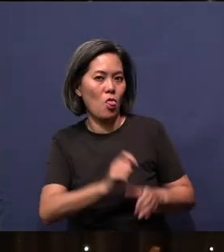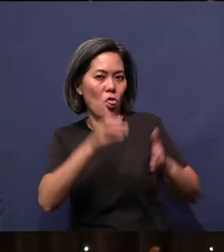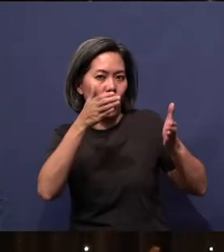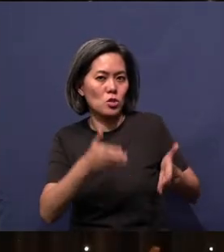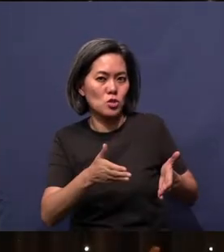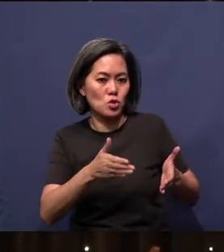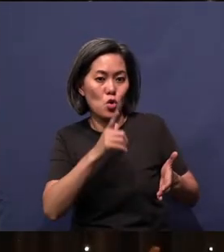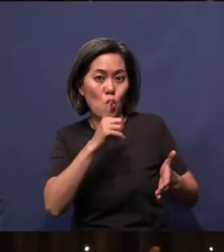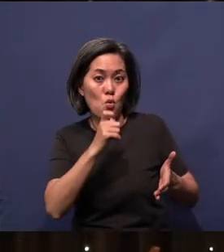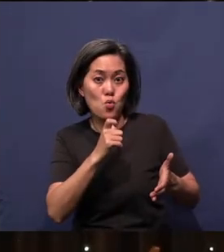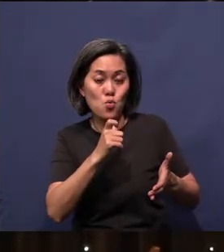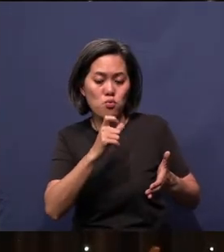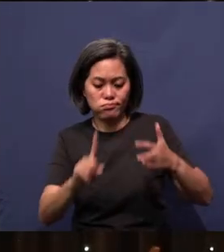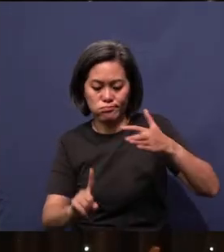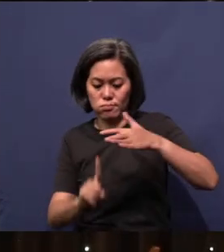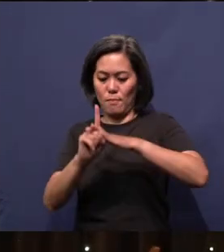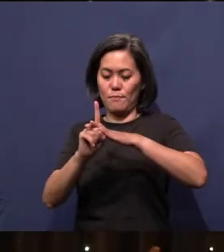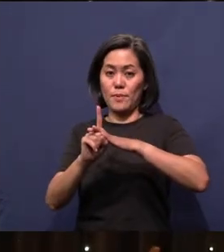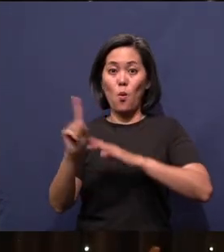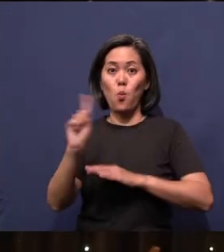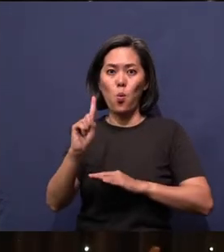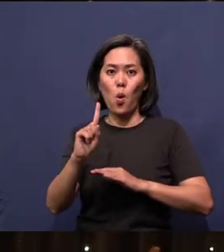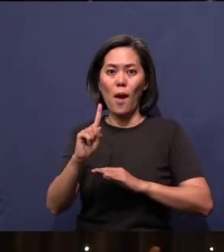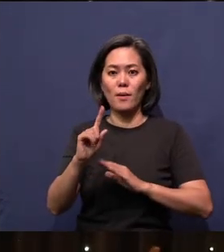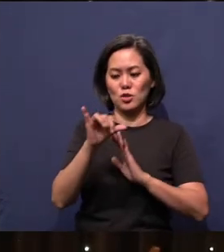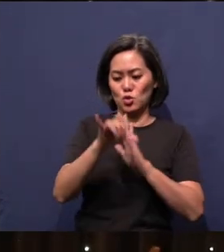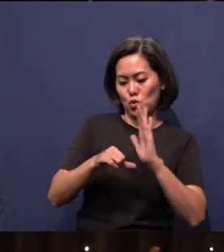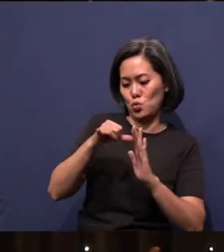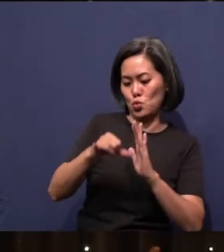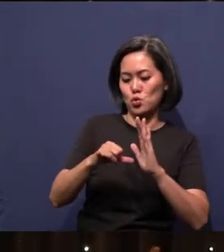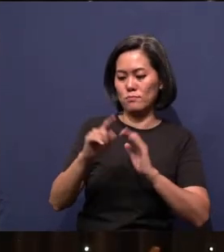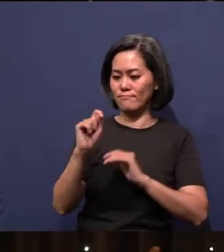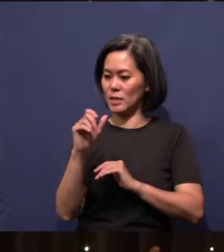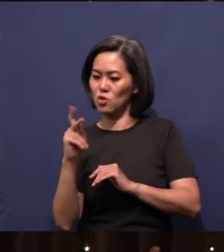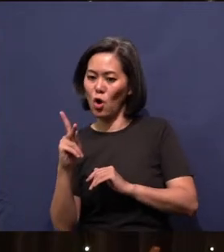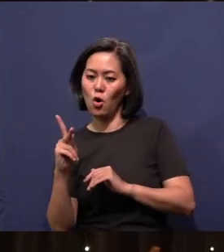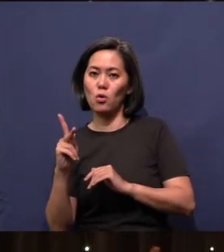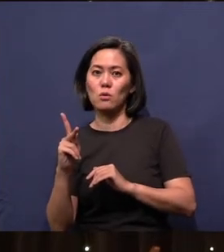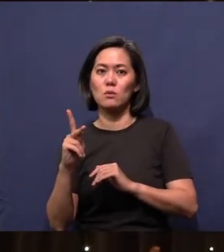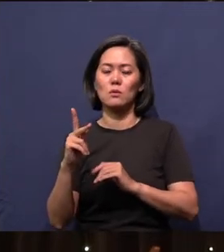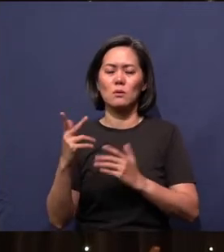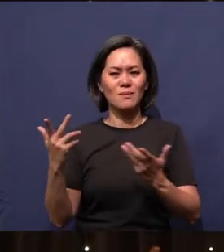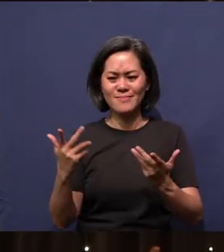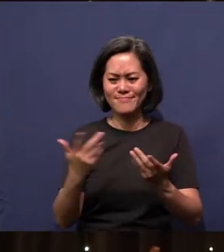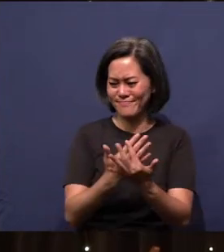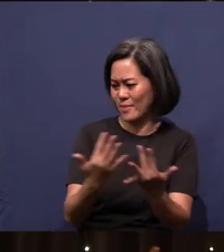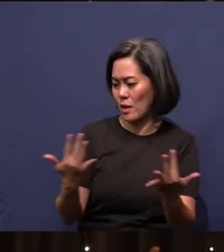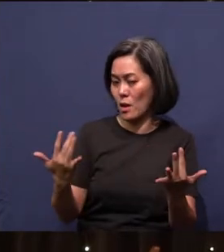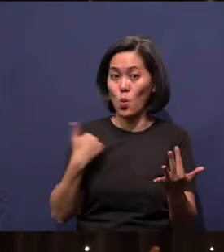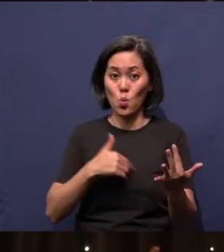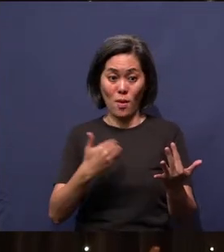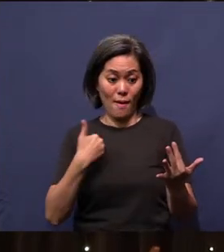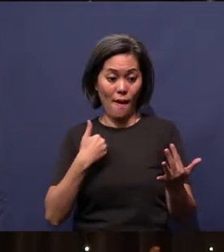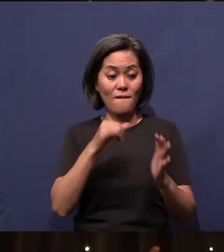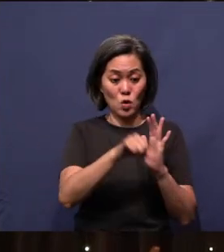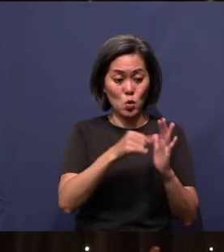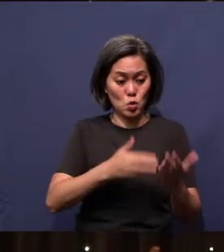your platforms like TikTok, YouTube, the whole lot. We have got YouTube presentations coming with